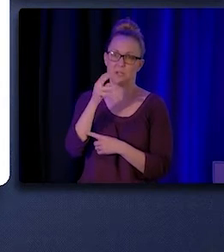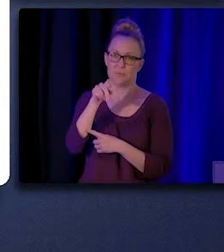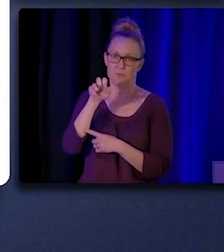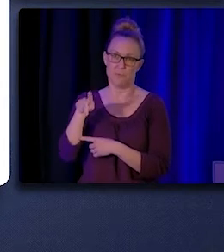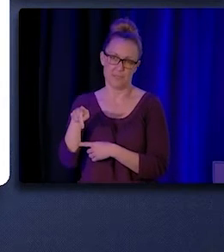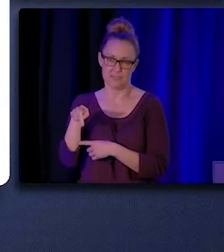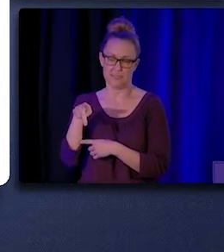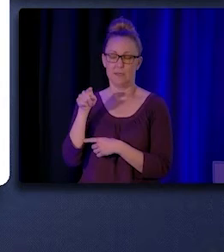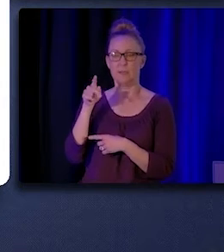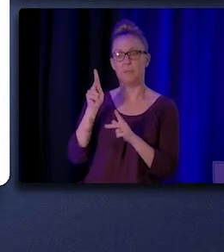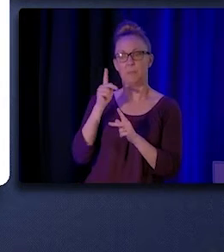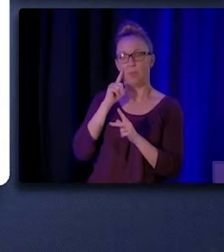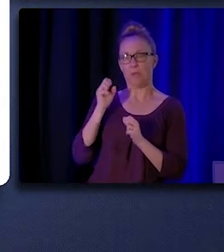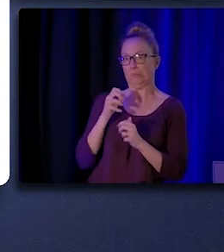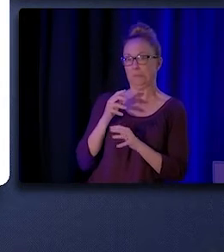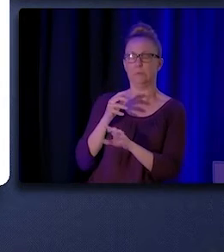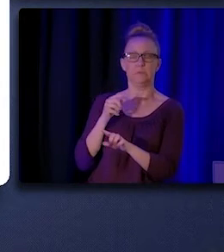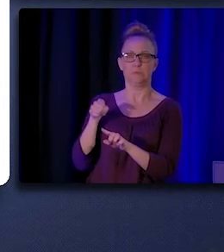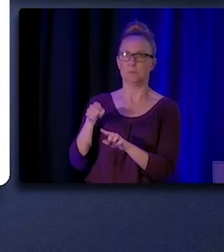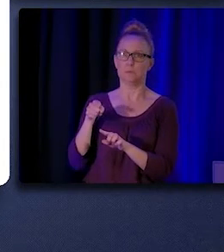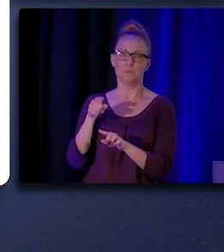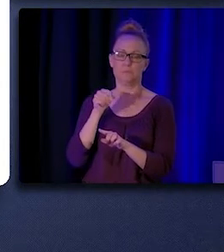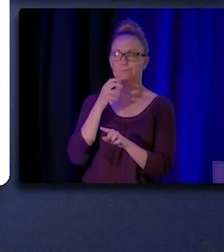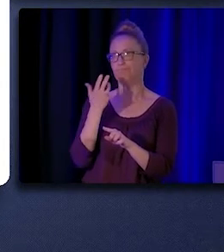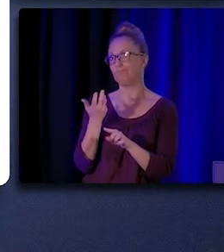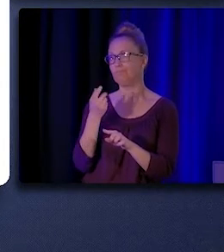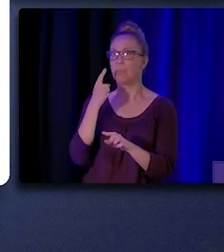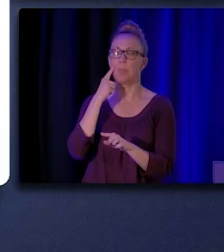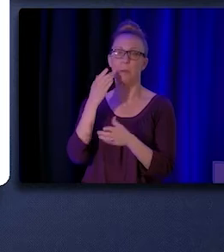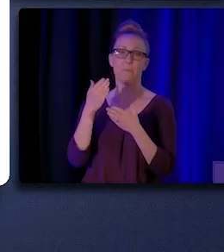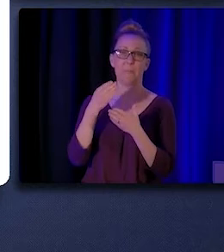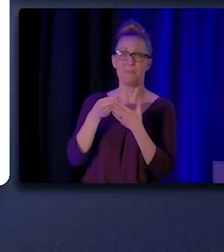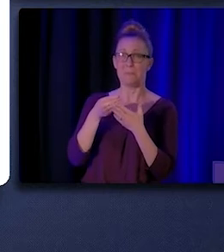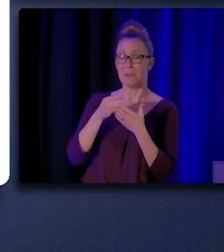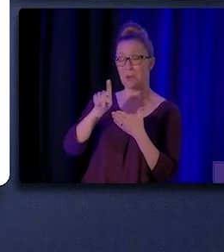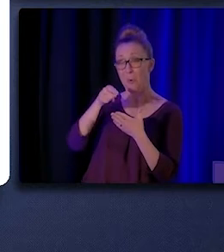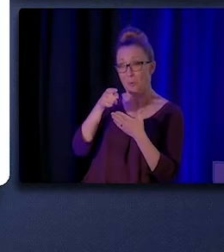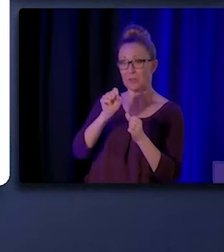the fear being that it might only be able to support the existing workforce.